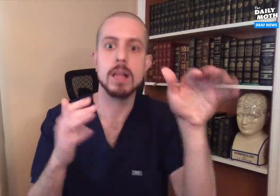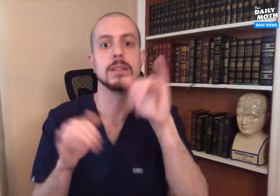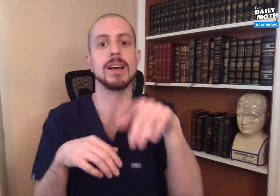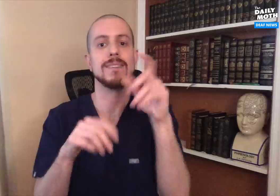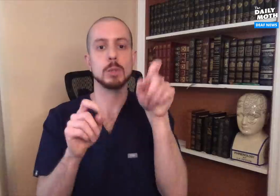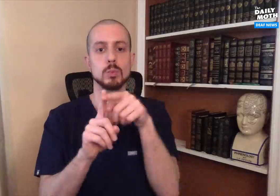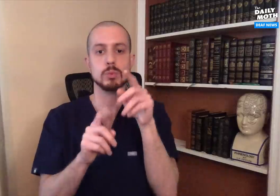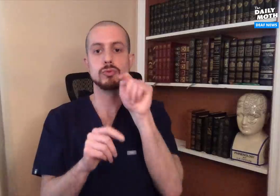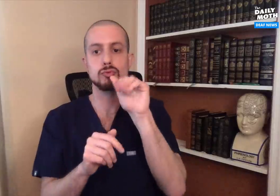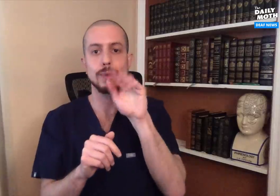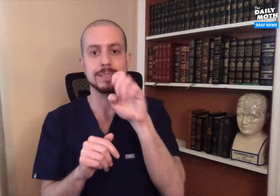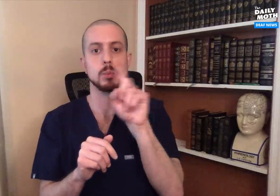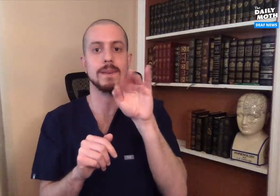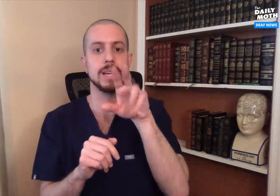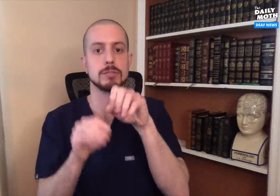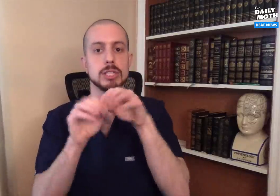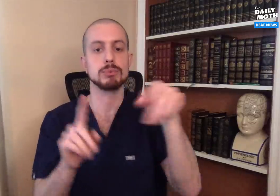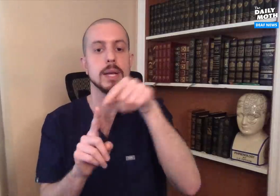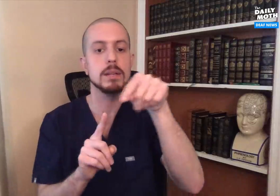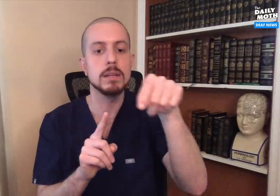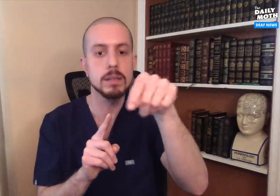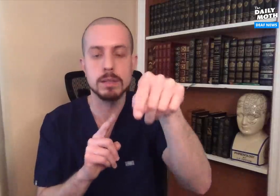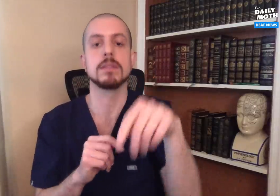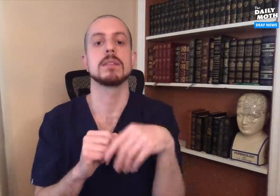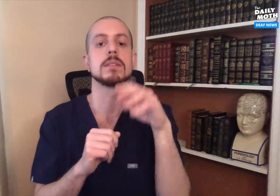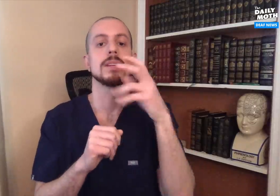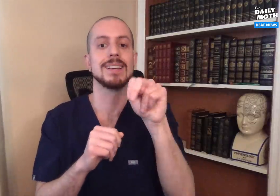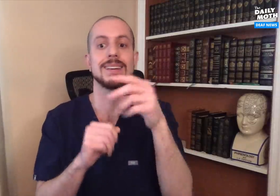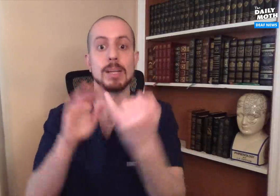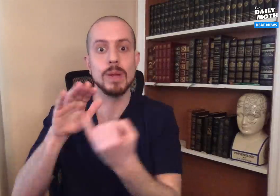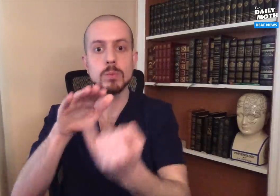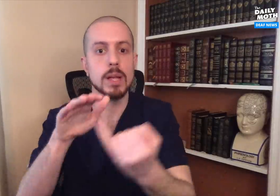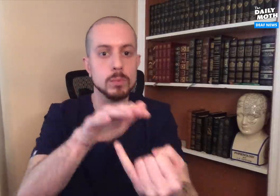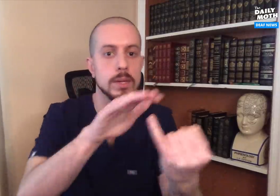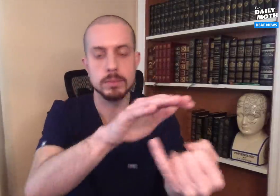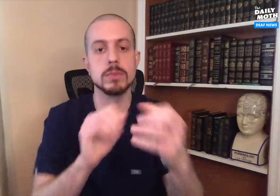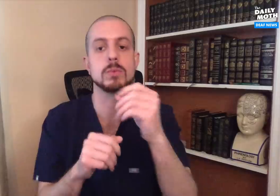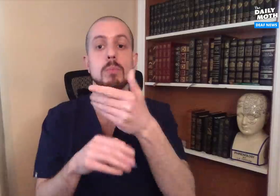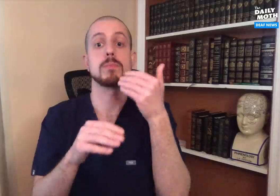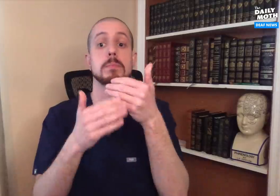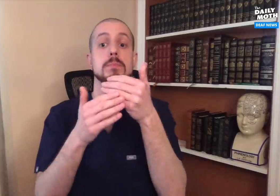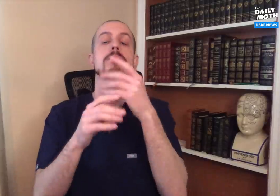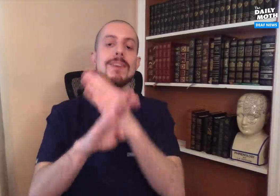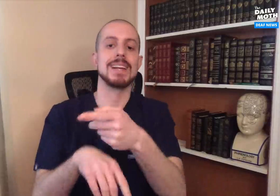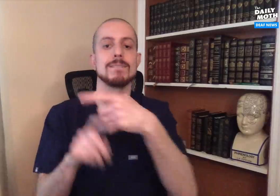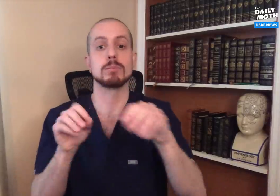You have to trace where the virus spread, then isolate people to prevent them from